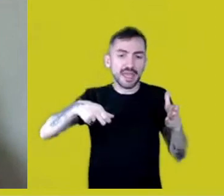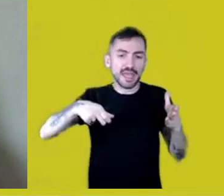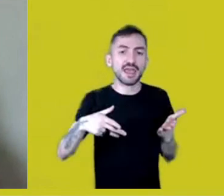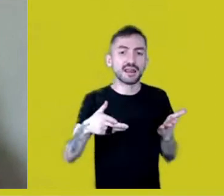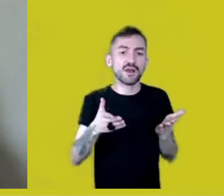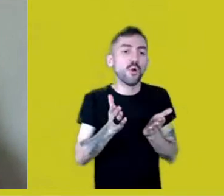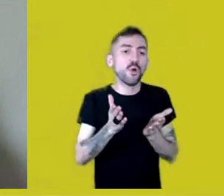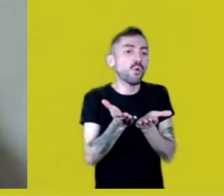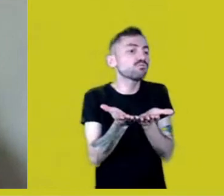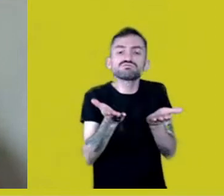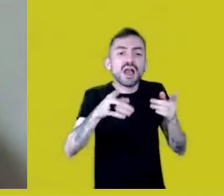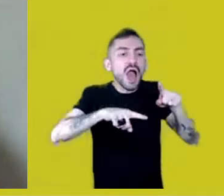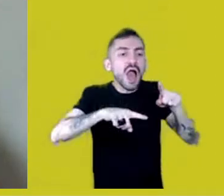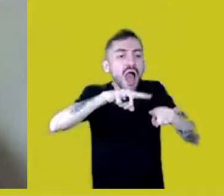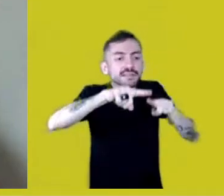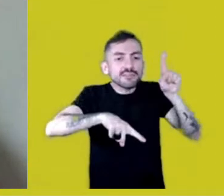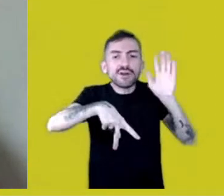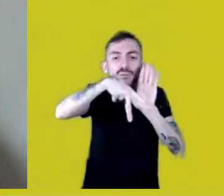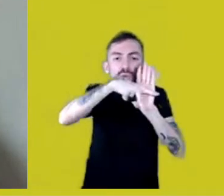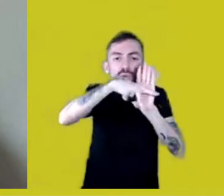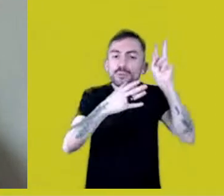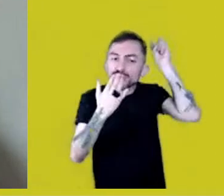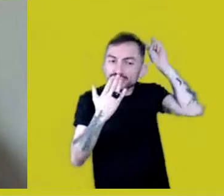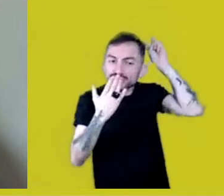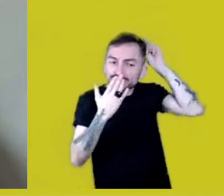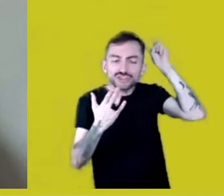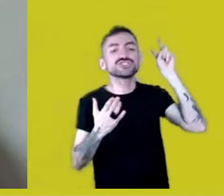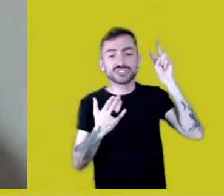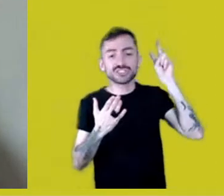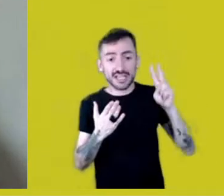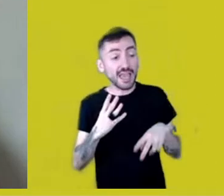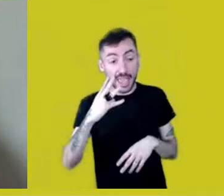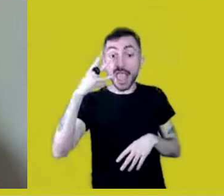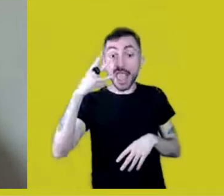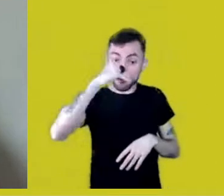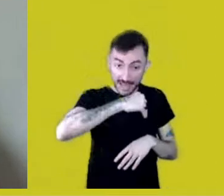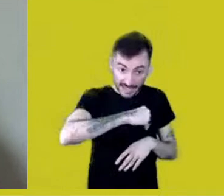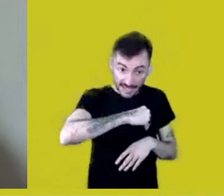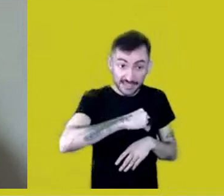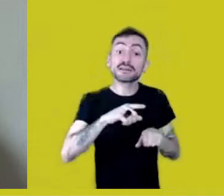which has not only the power of beauty, but also utility,